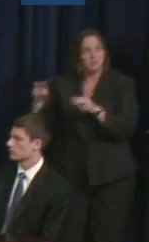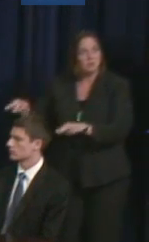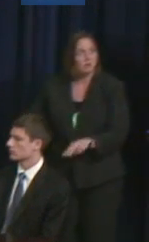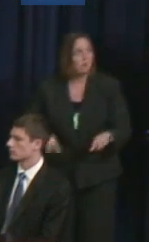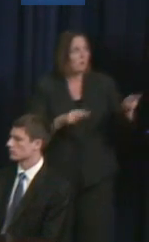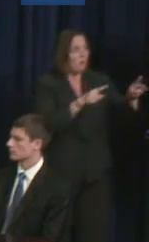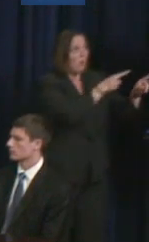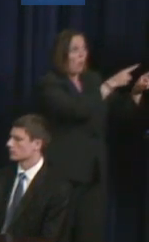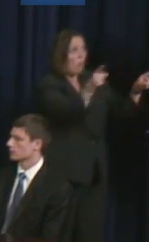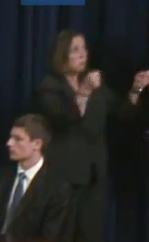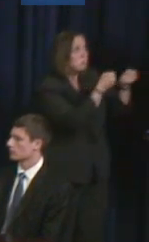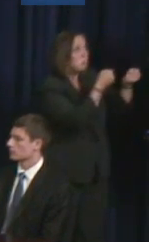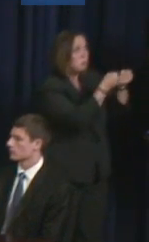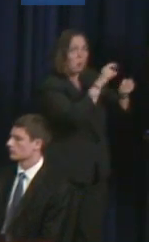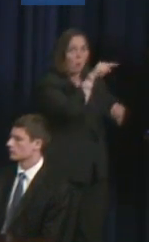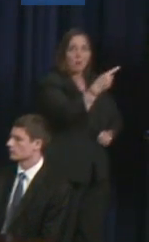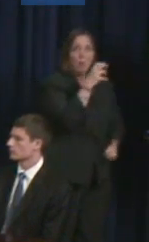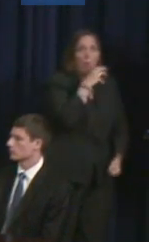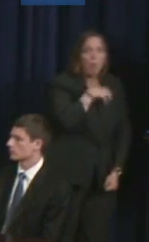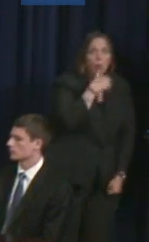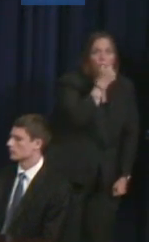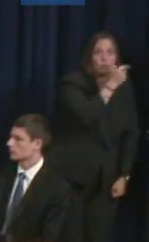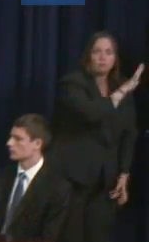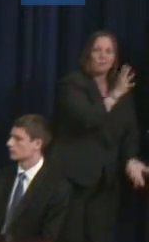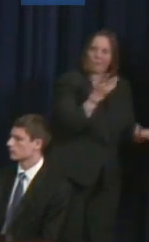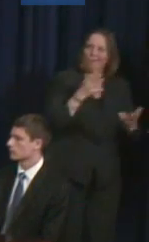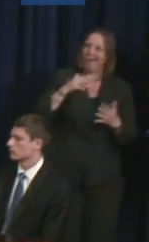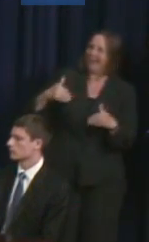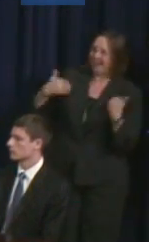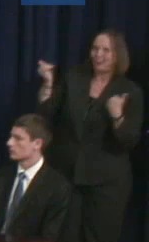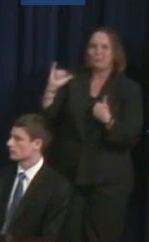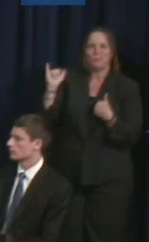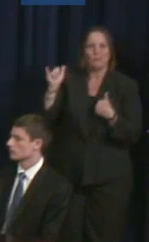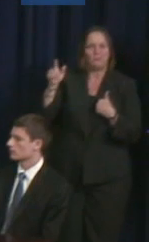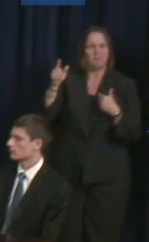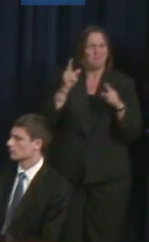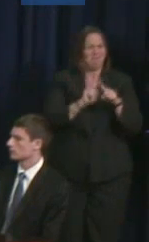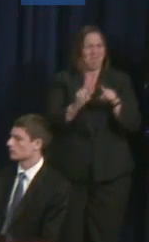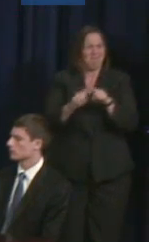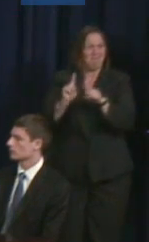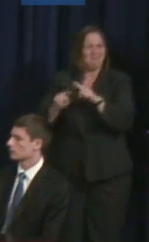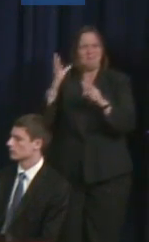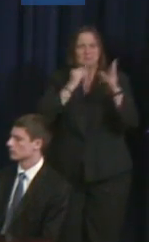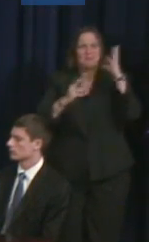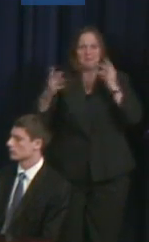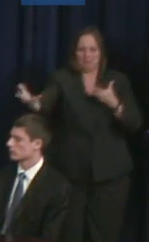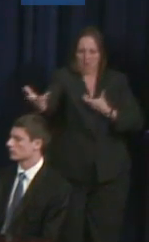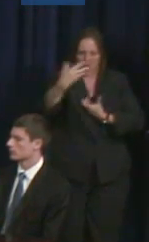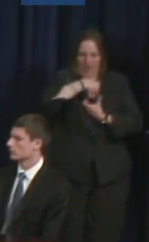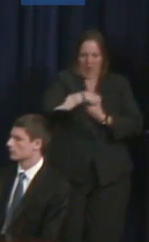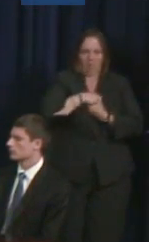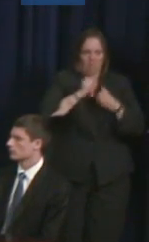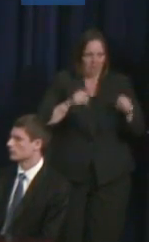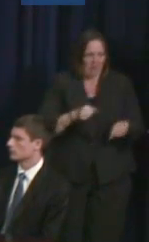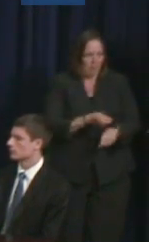younger, but rather at how we can share experiences and what we need to do to continue to move forward.